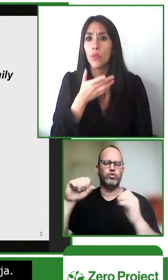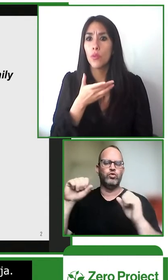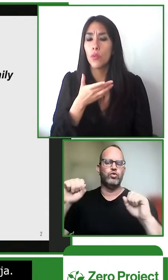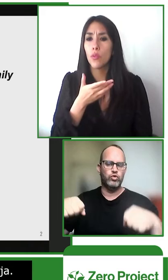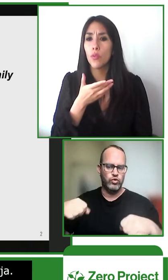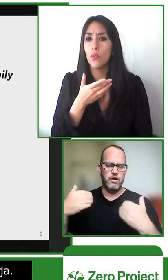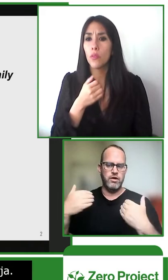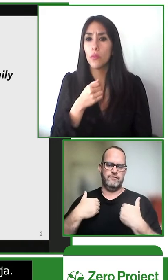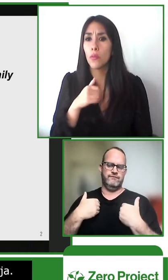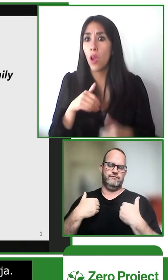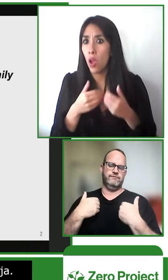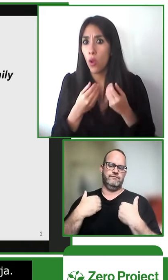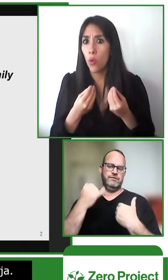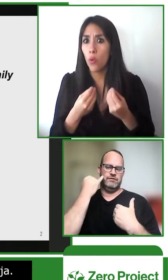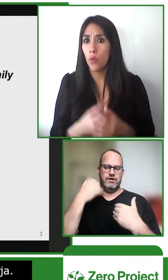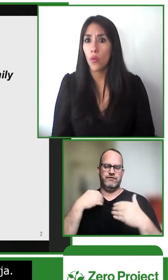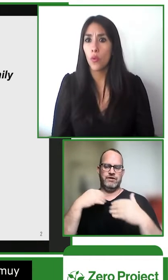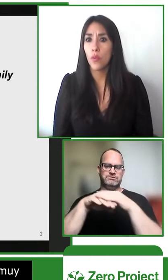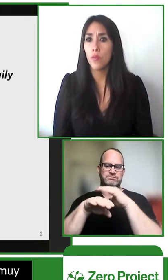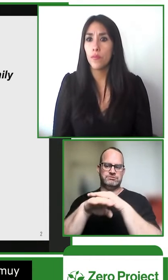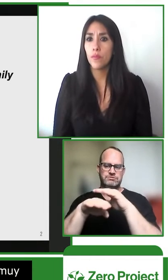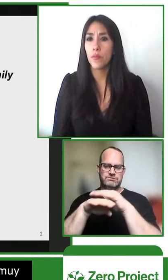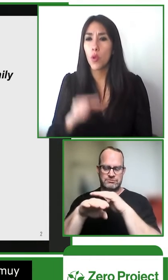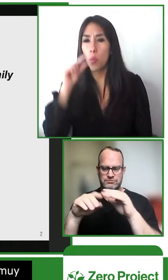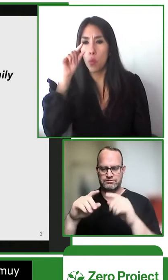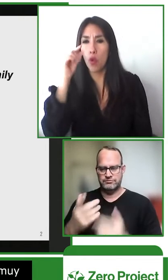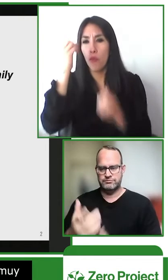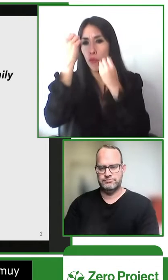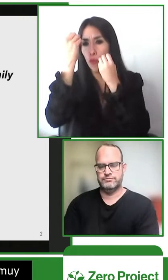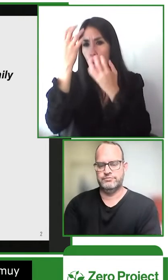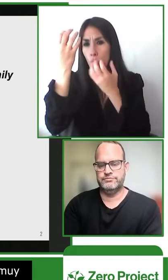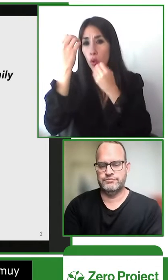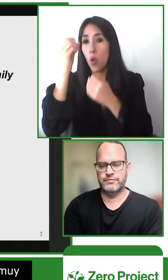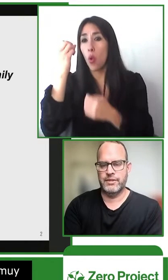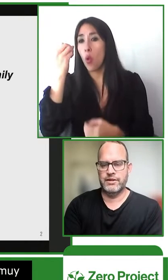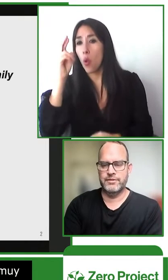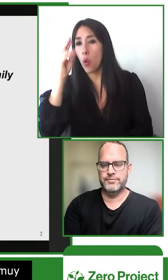have many options for their employment and jobs because they don't have